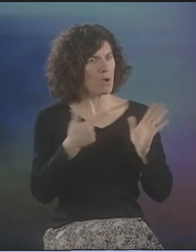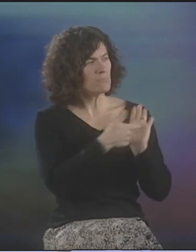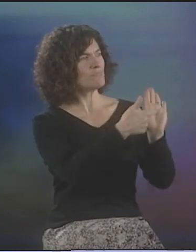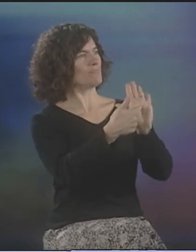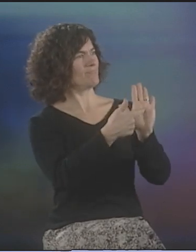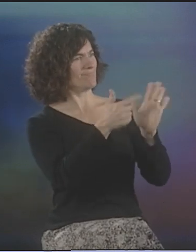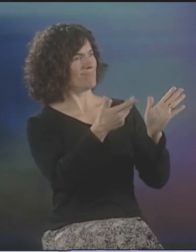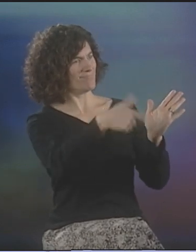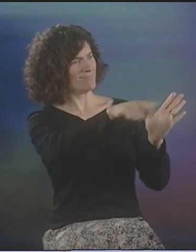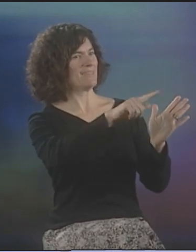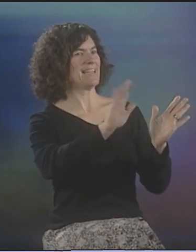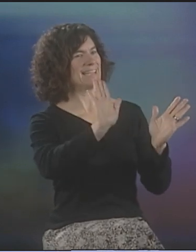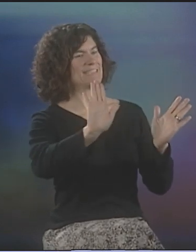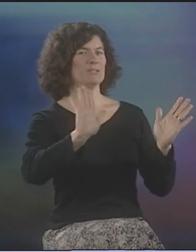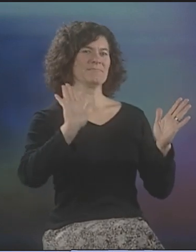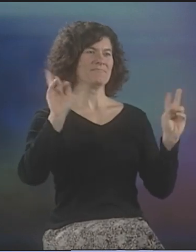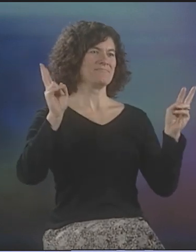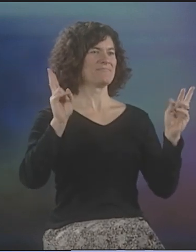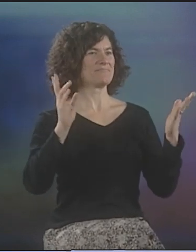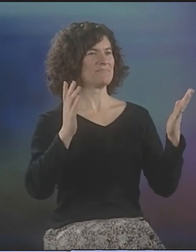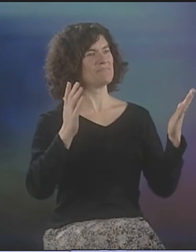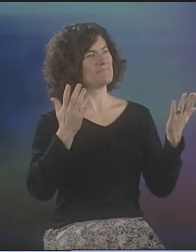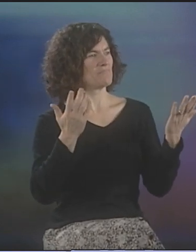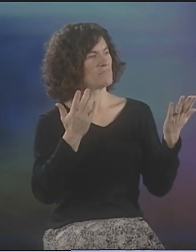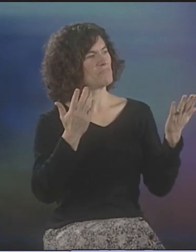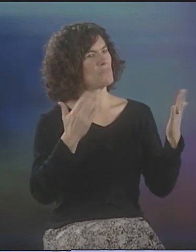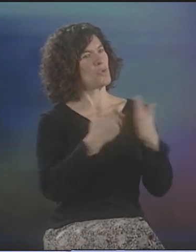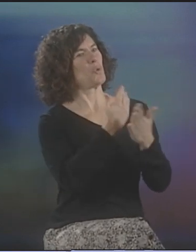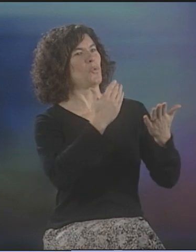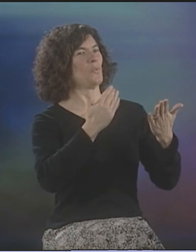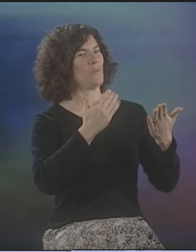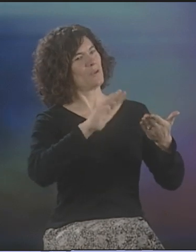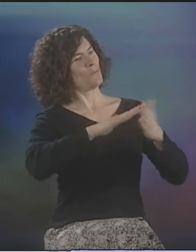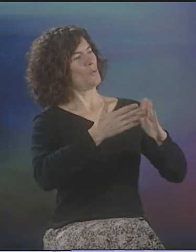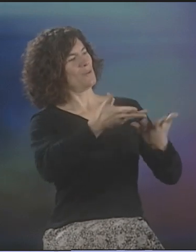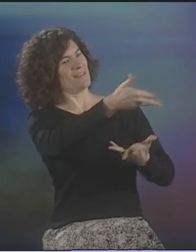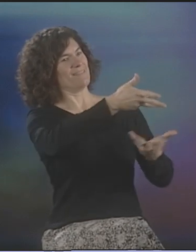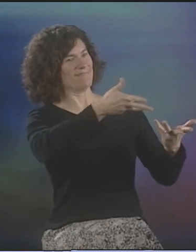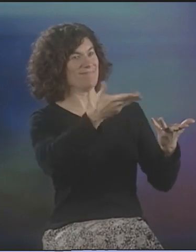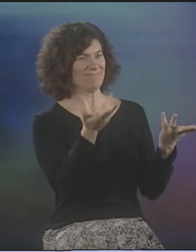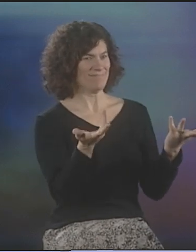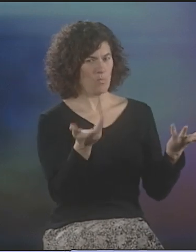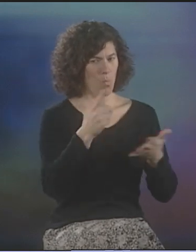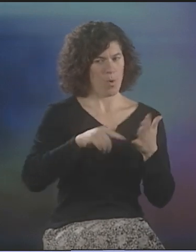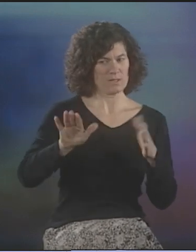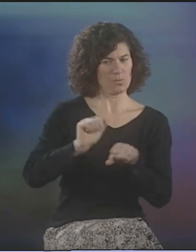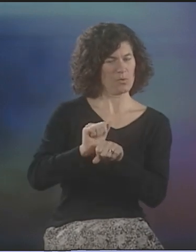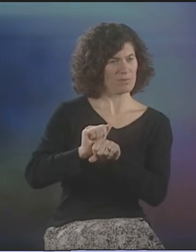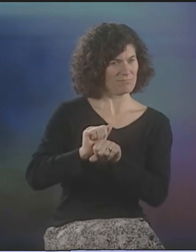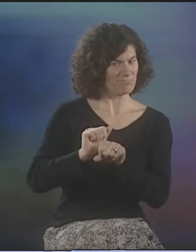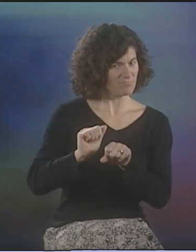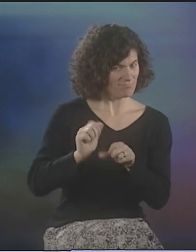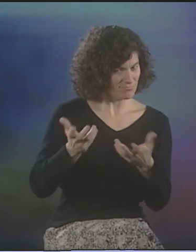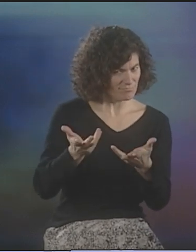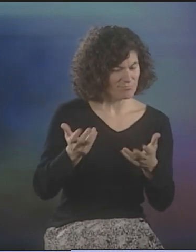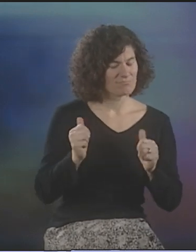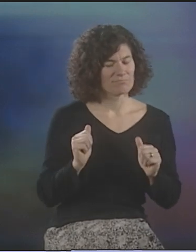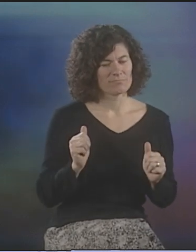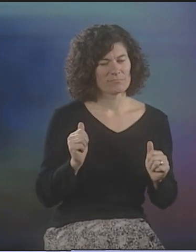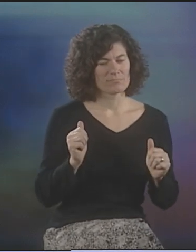AND HE WANTED TO REALLY RELATE WITH AND TOUCH AND CONNECT WITH THIS NEW COMMUNITY HE WAS BECOMING A PART OF.